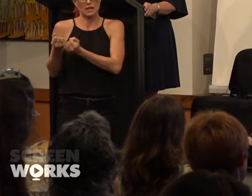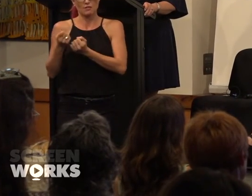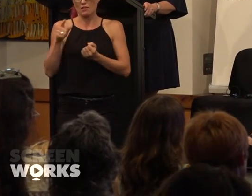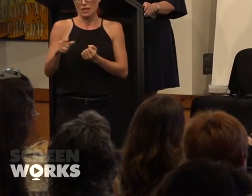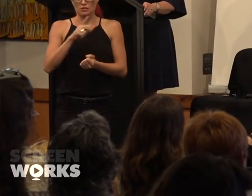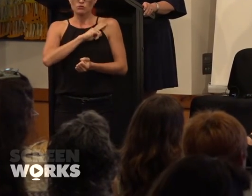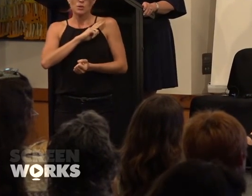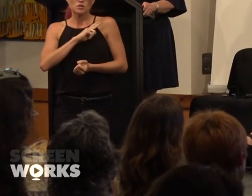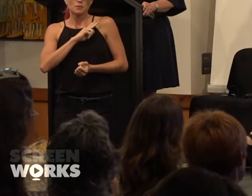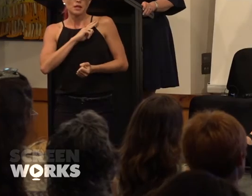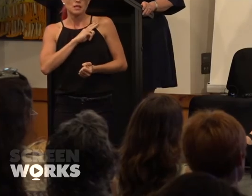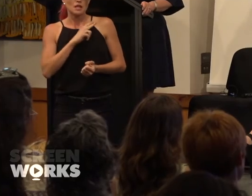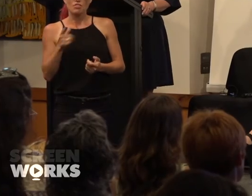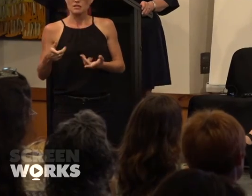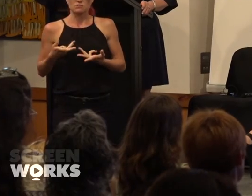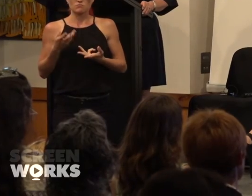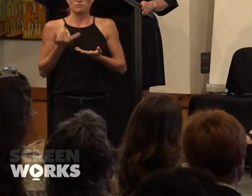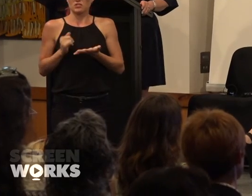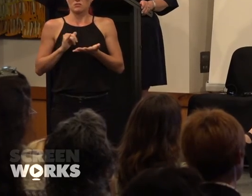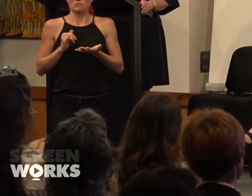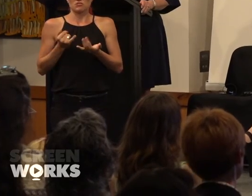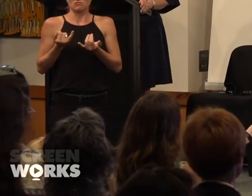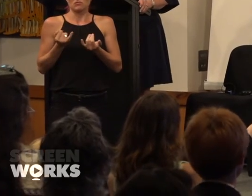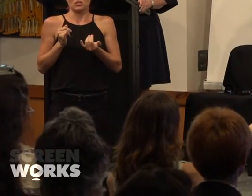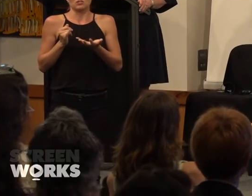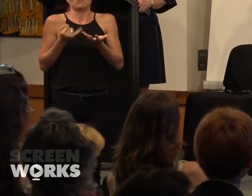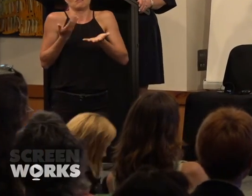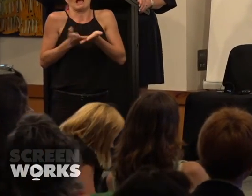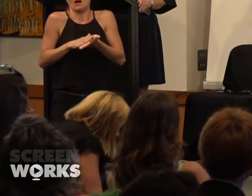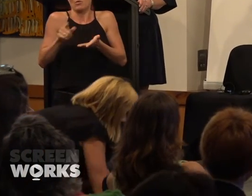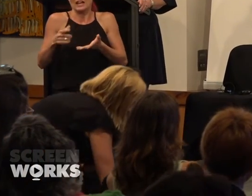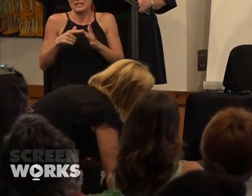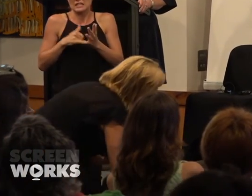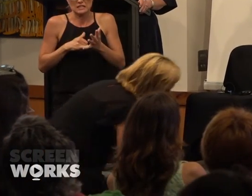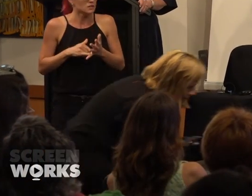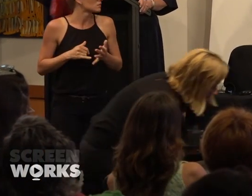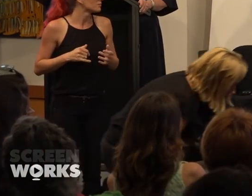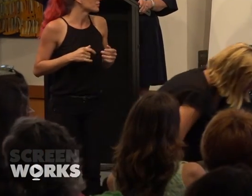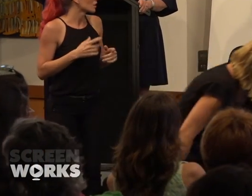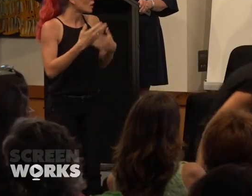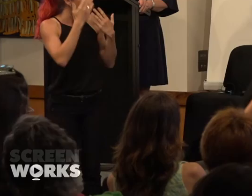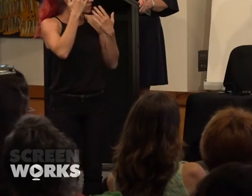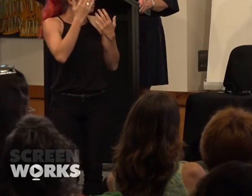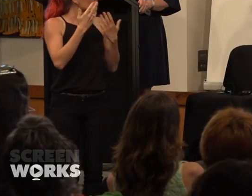And that's just the way it is. I think it's worth aknowledging or thanking Lumina and AFTRS and